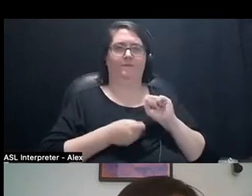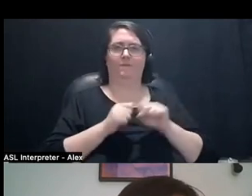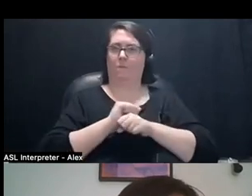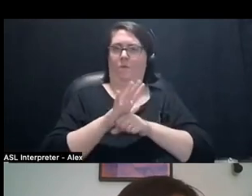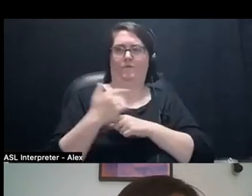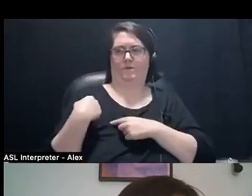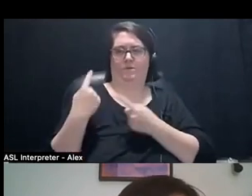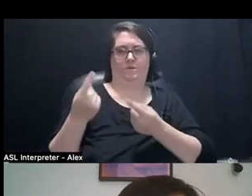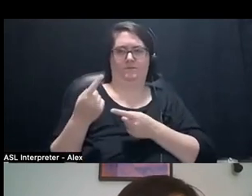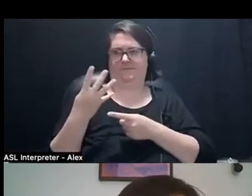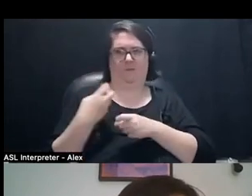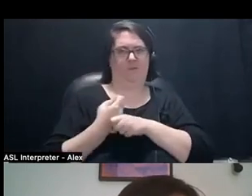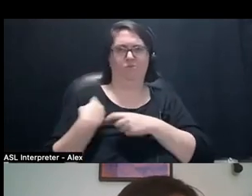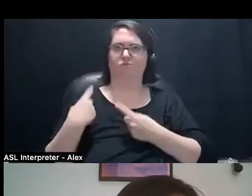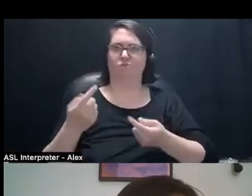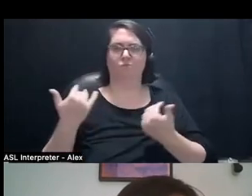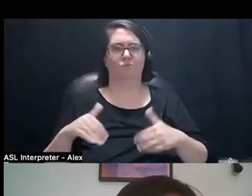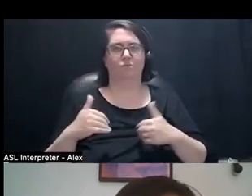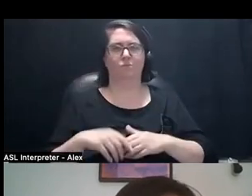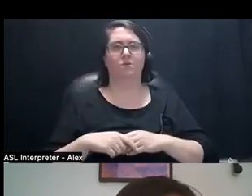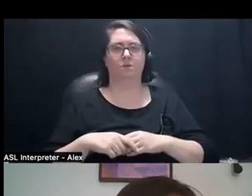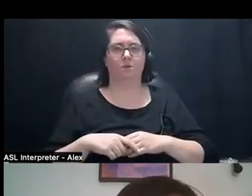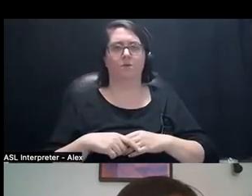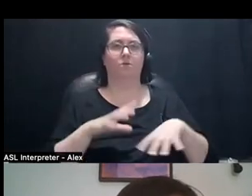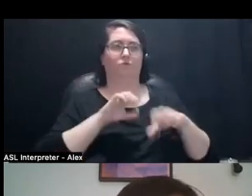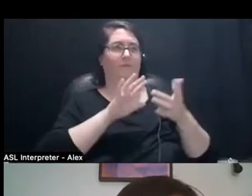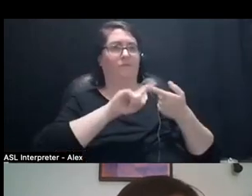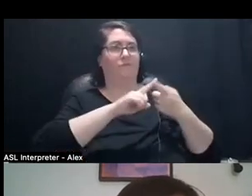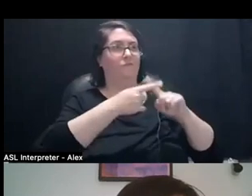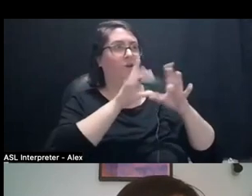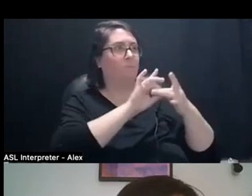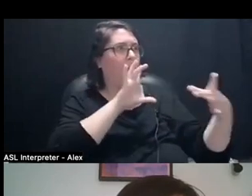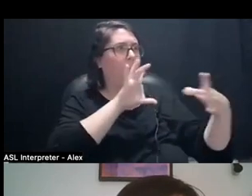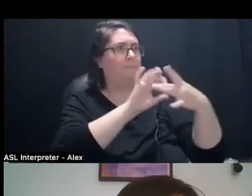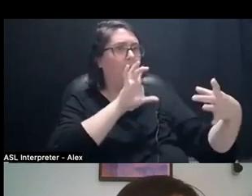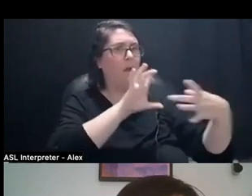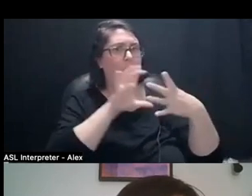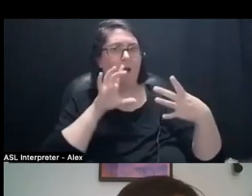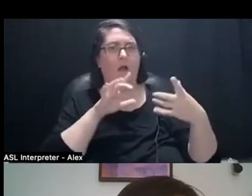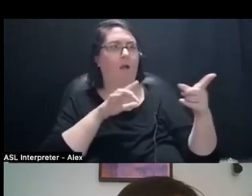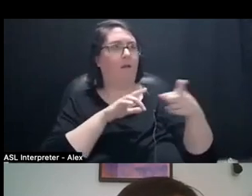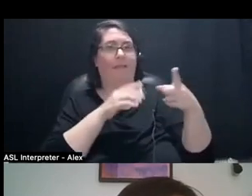last several years, of grieving friendships that I've lost for folks who could not care about us